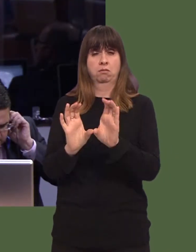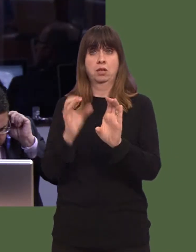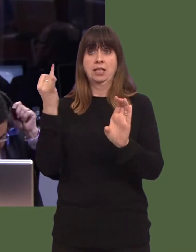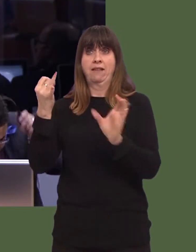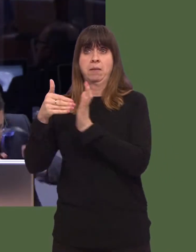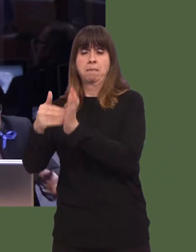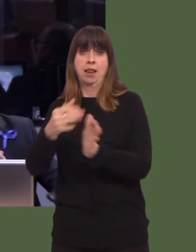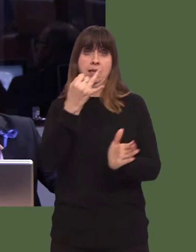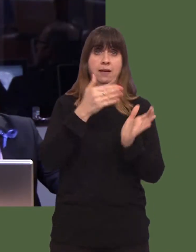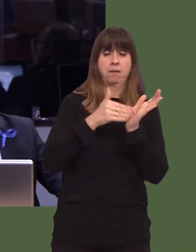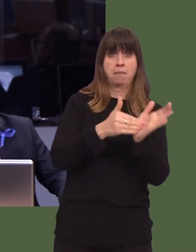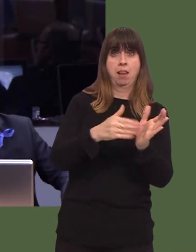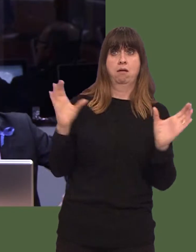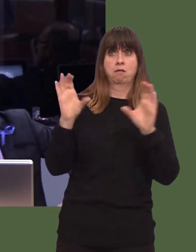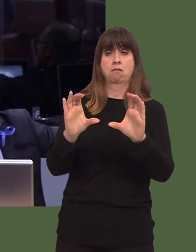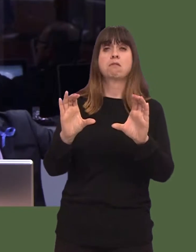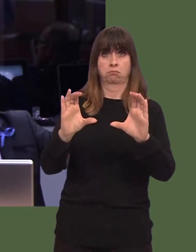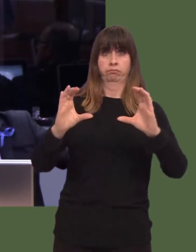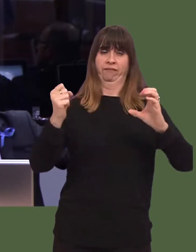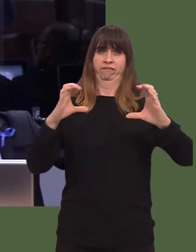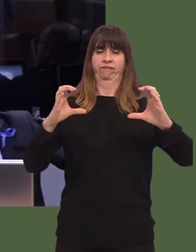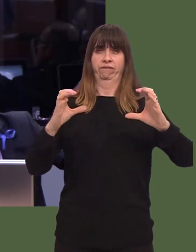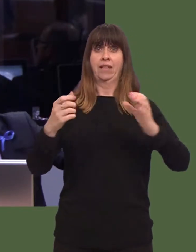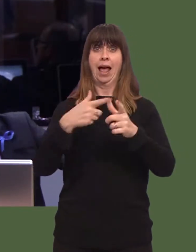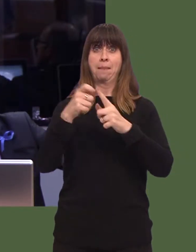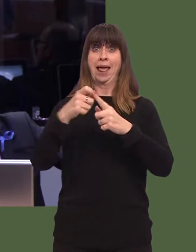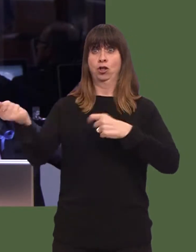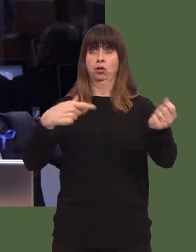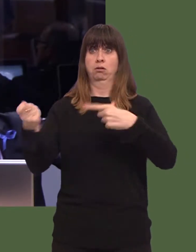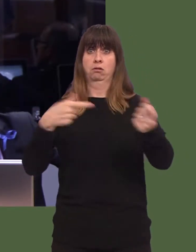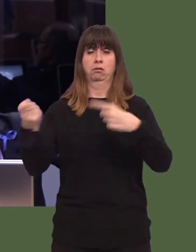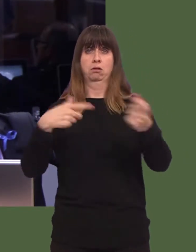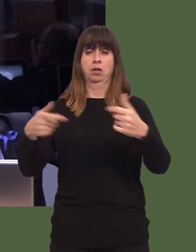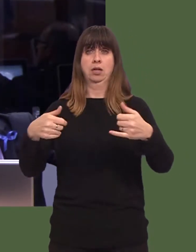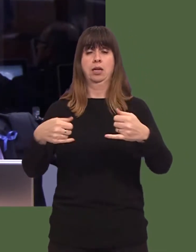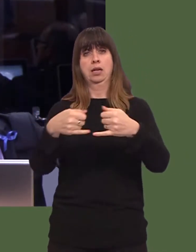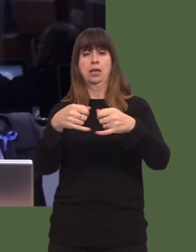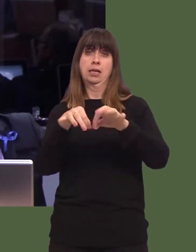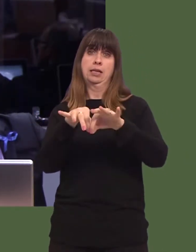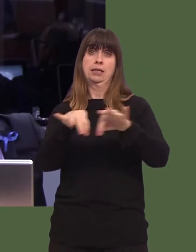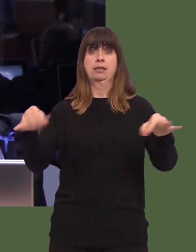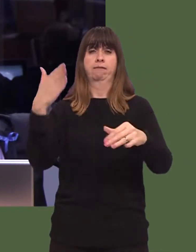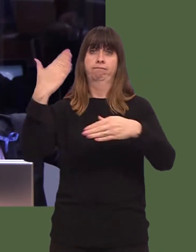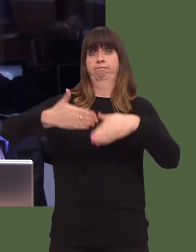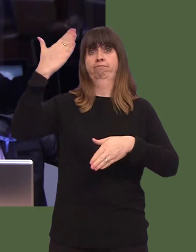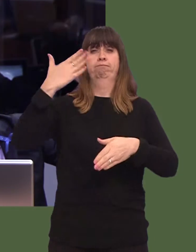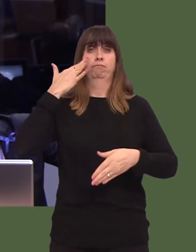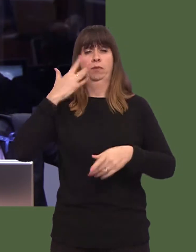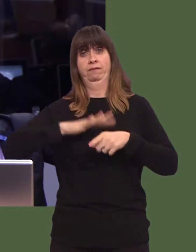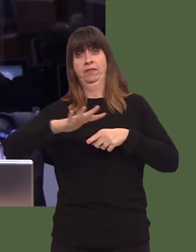The application deadline is in just five weeksí time. The same thing happened with the growth and prosperity fund last year.